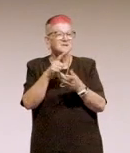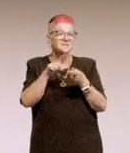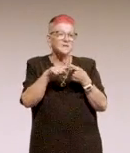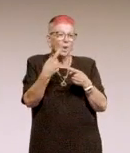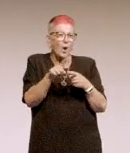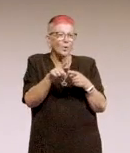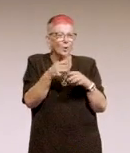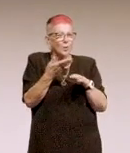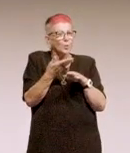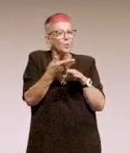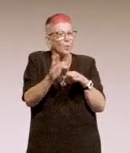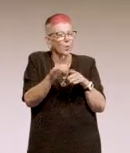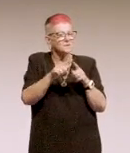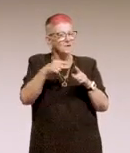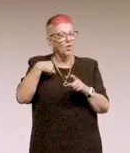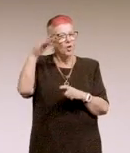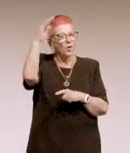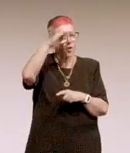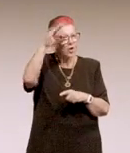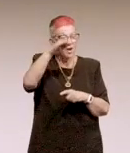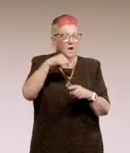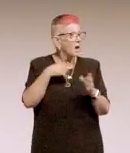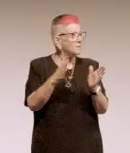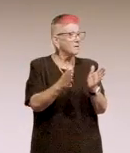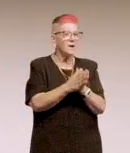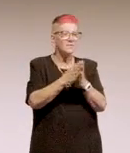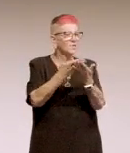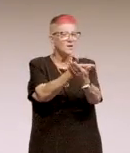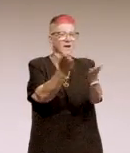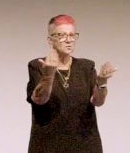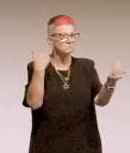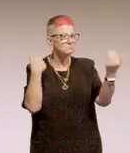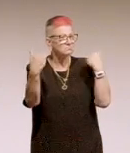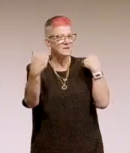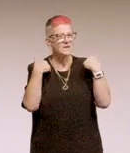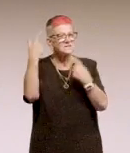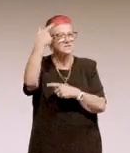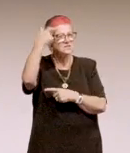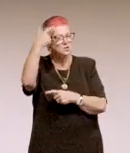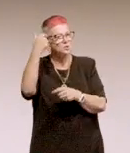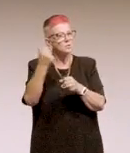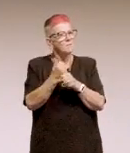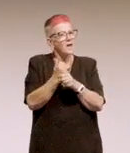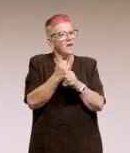I'm still learning. I'm happy for anybody to give suggestions as to how to make things work a bit smoother.